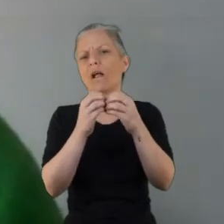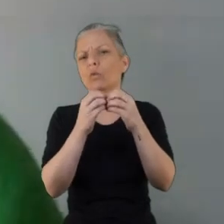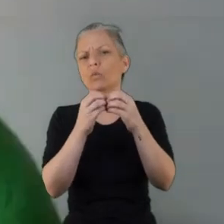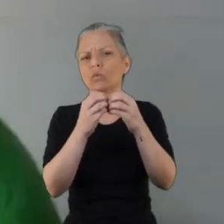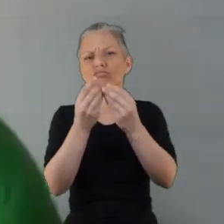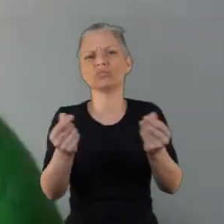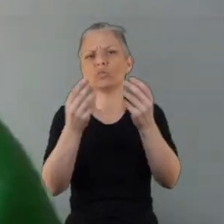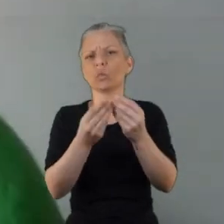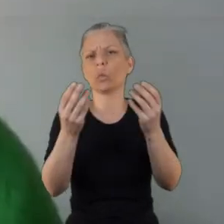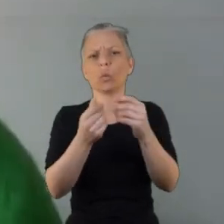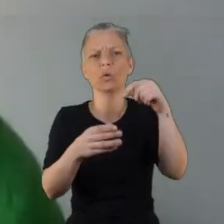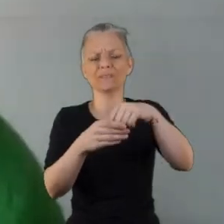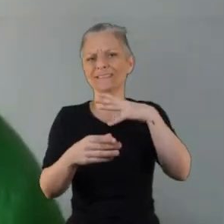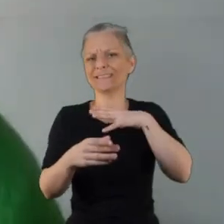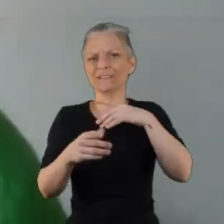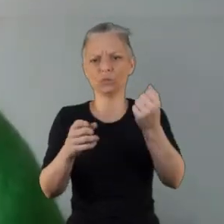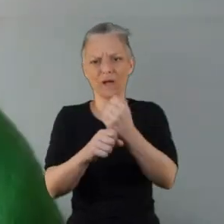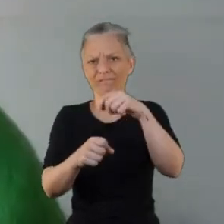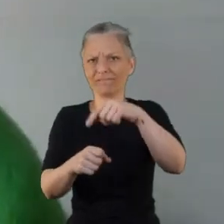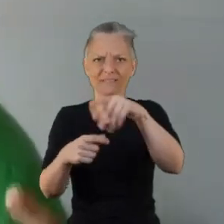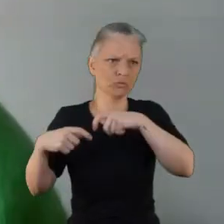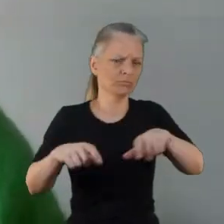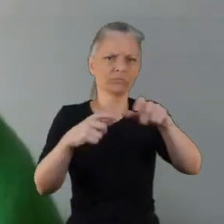we can have um as part of these projects.